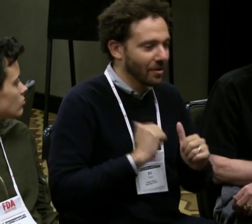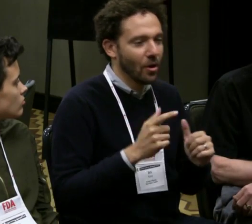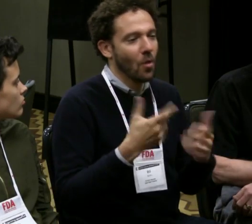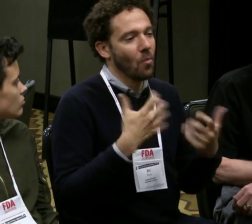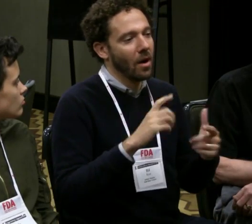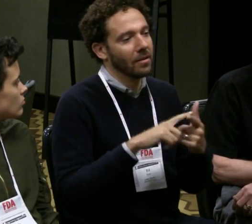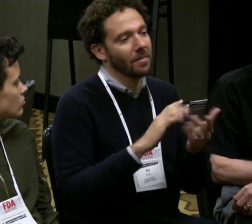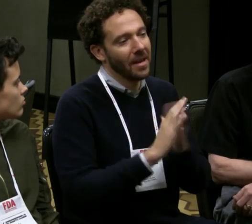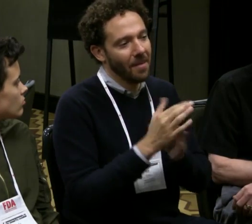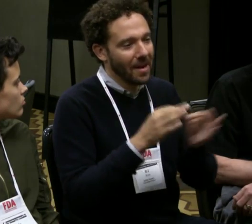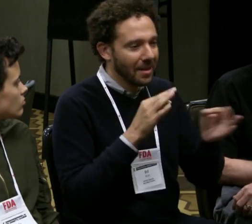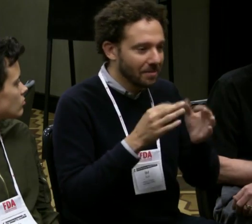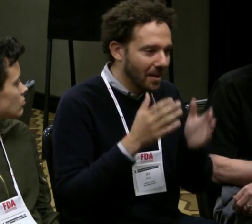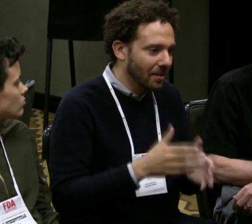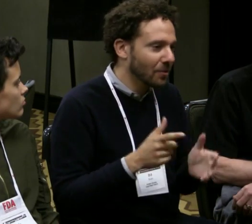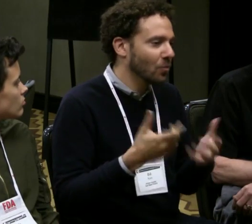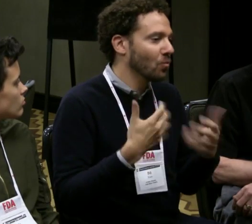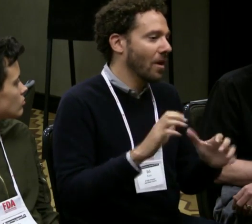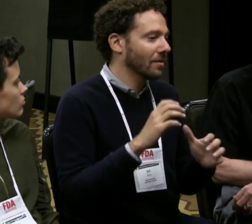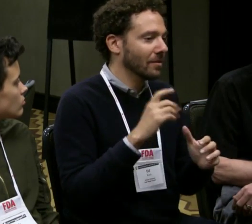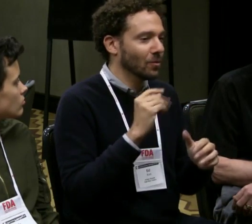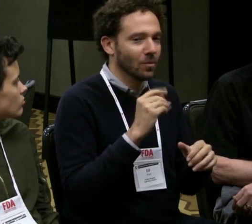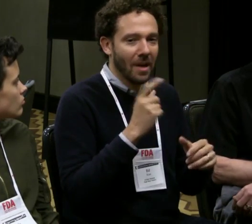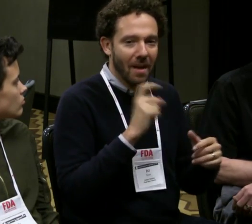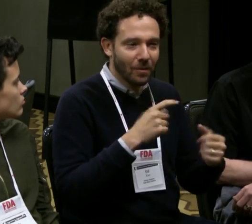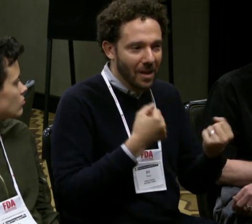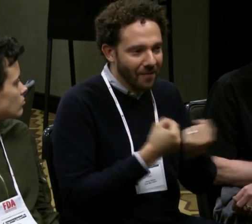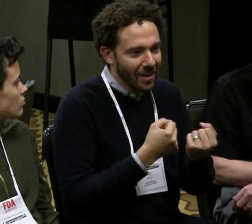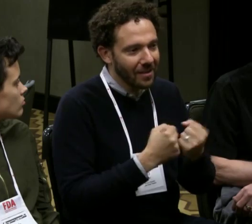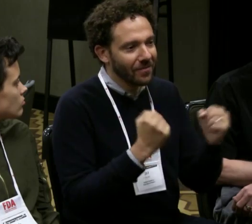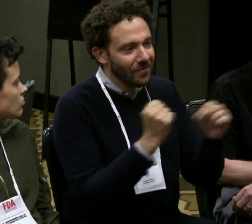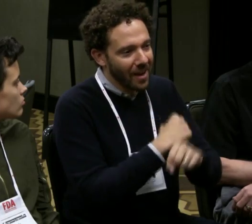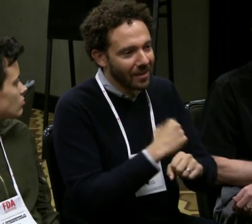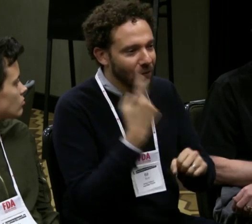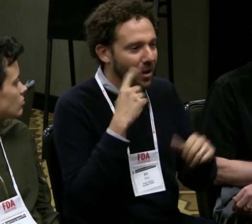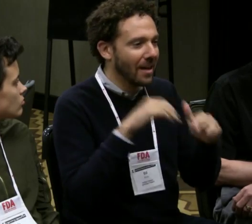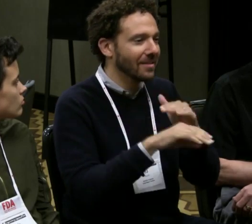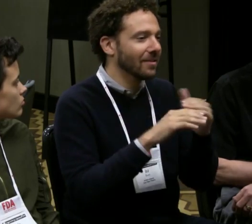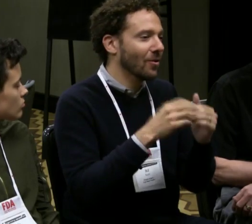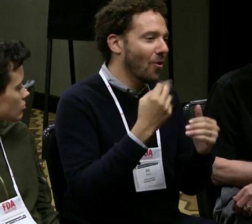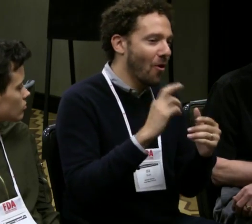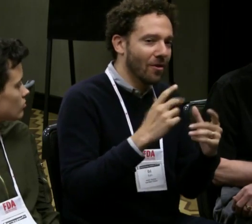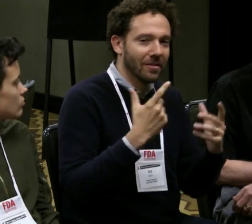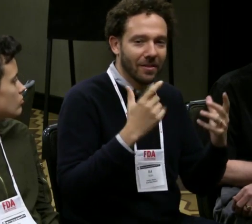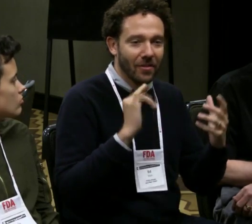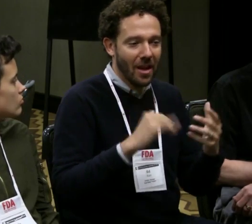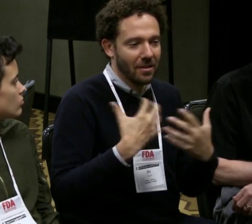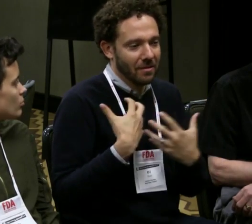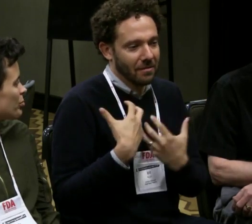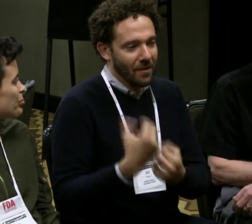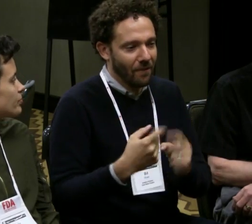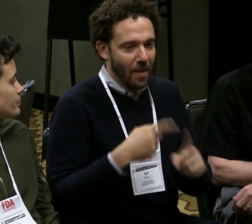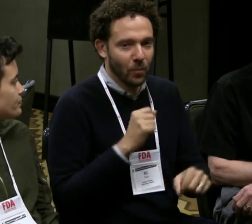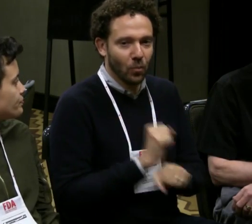They want to come and they want to work. They don't and shouldn't be expected to be their own advocates